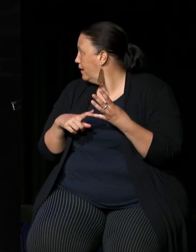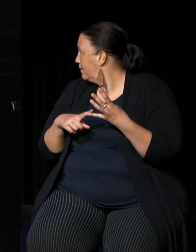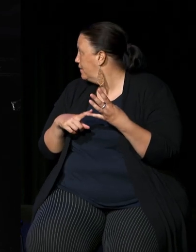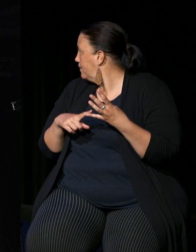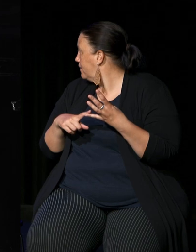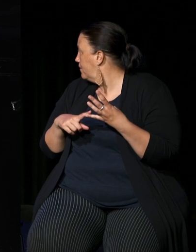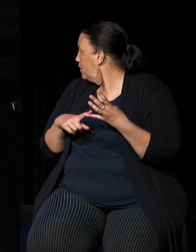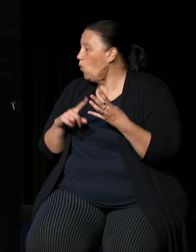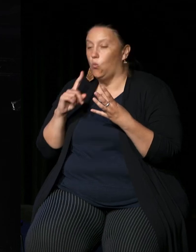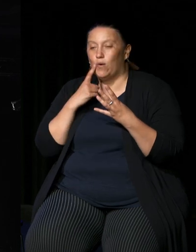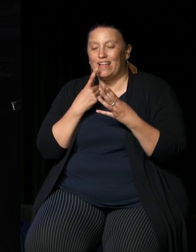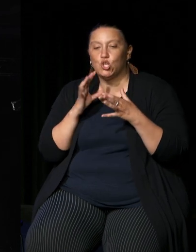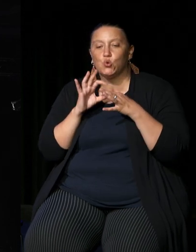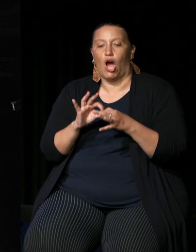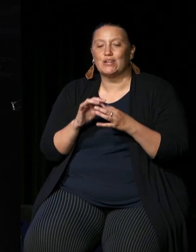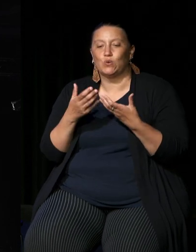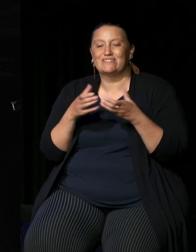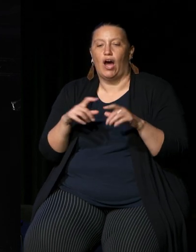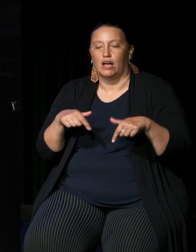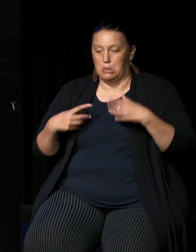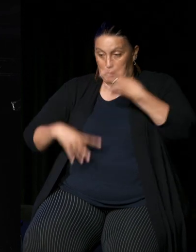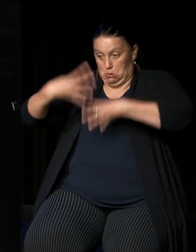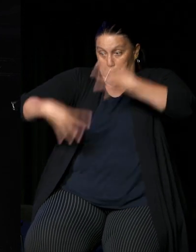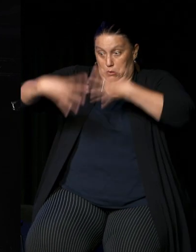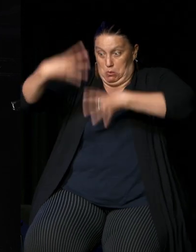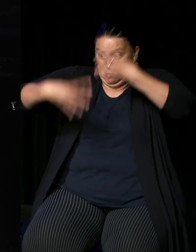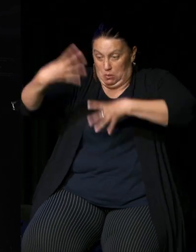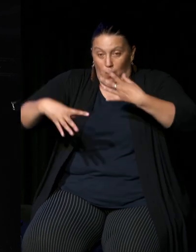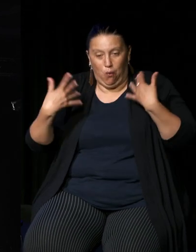will it unite or divide us as a nation so look isn't this amazing technology it's incredible